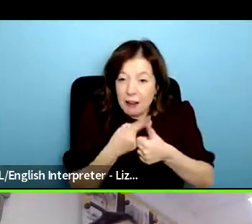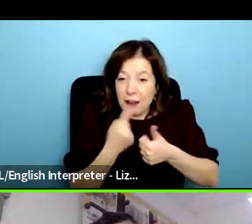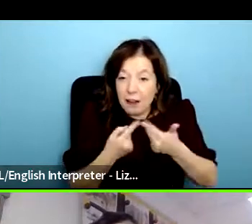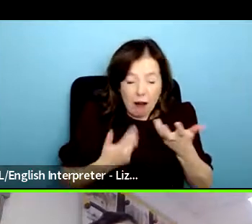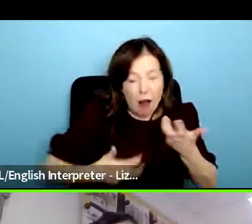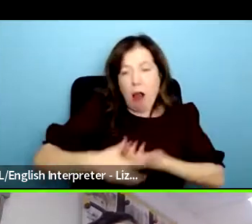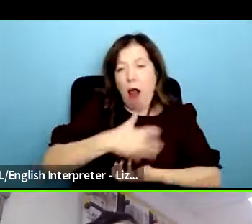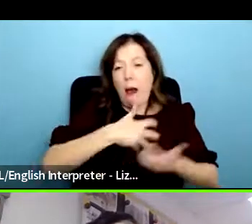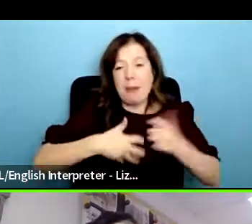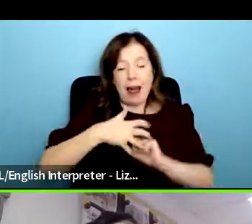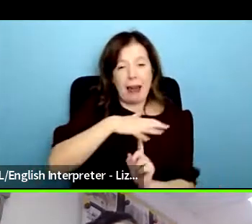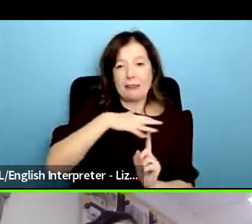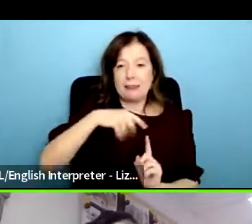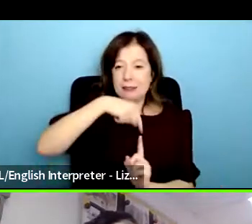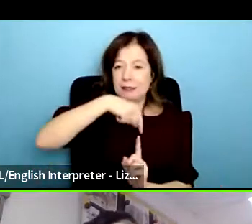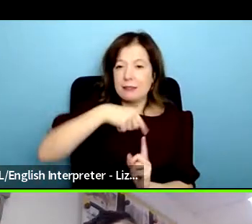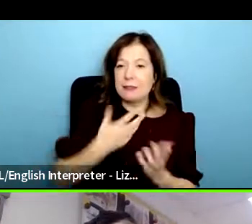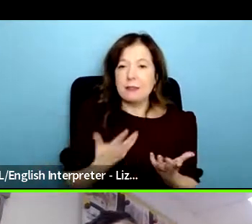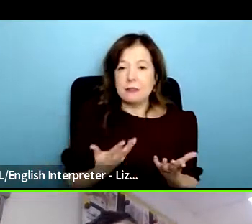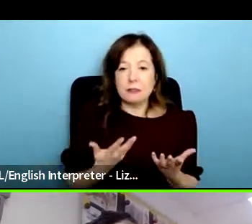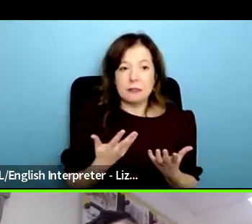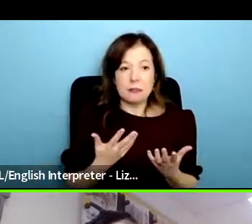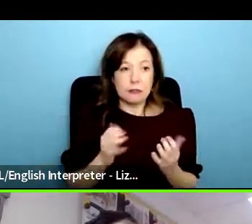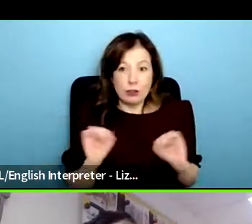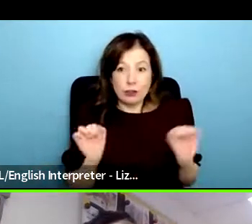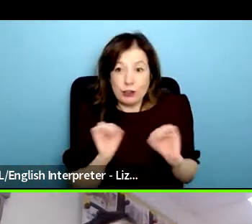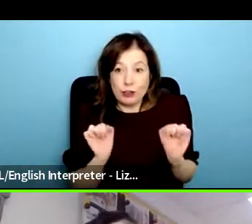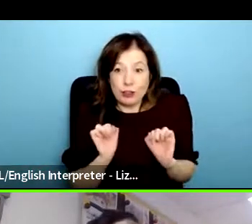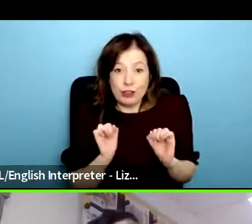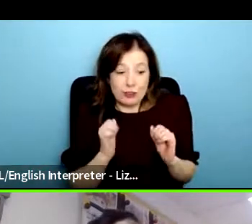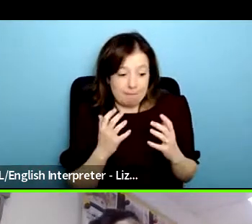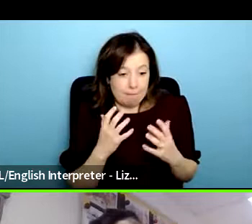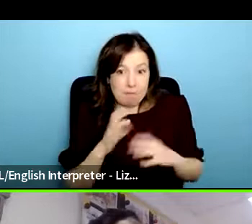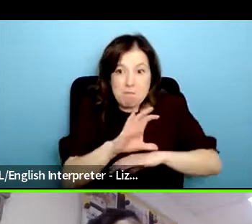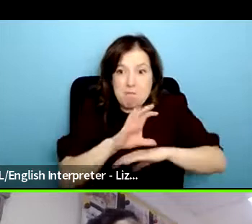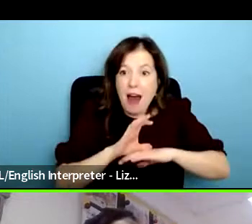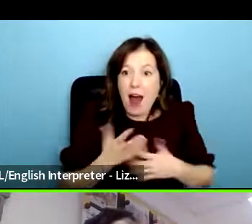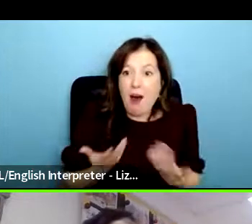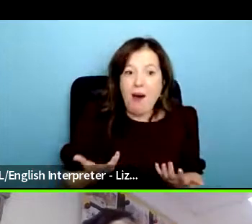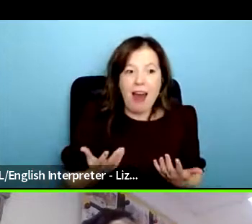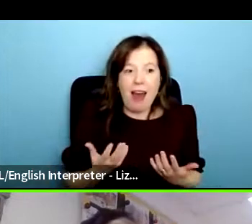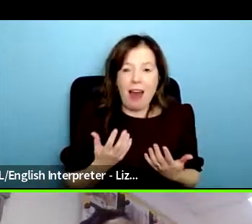haven't got the the courage they've not been empowered to go to a mental health service